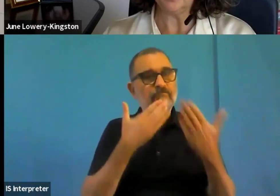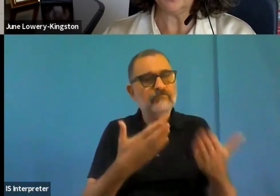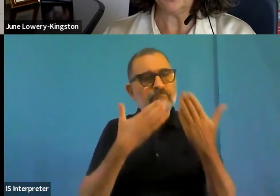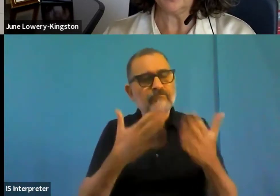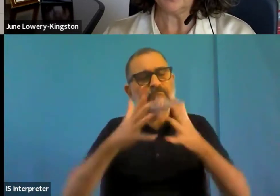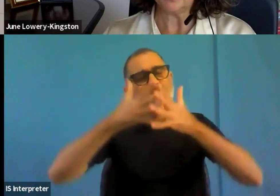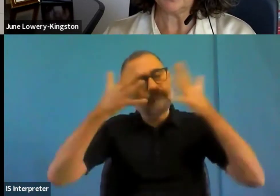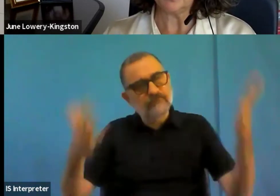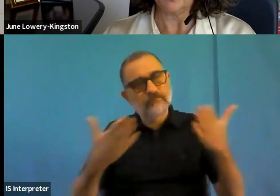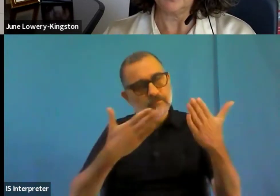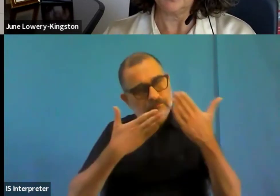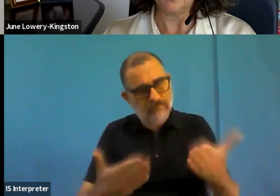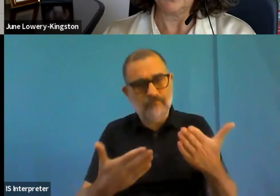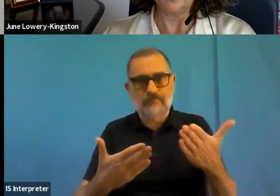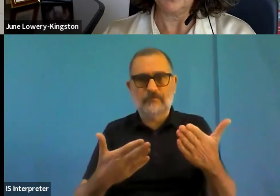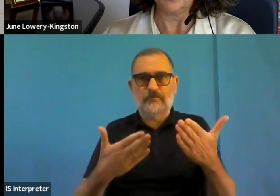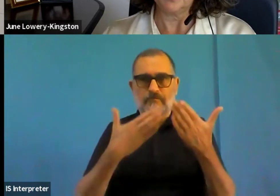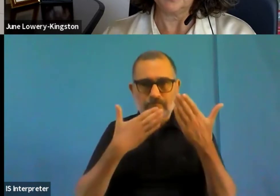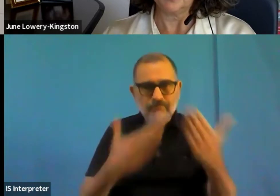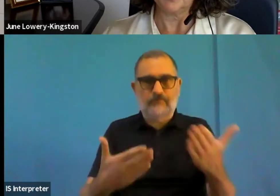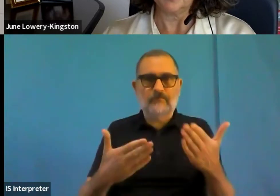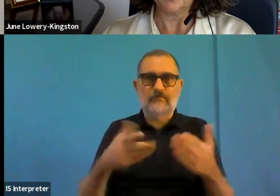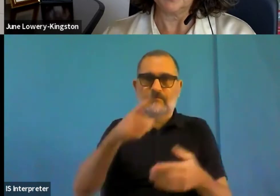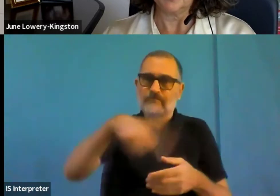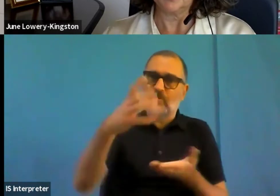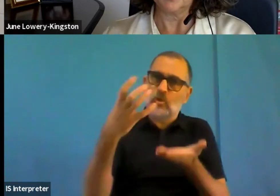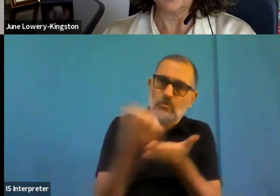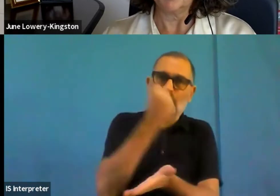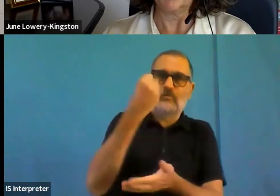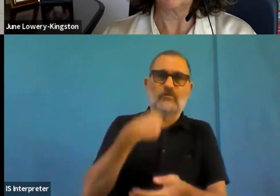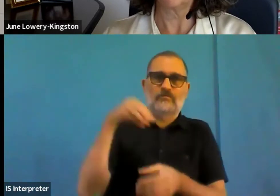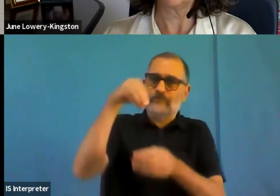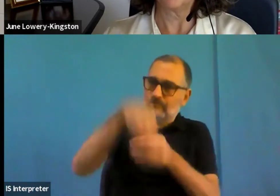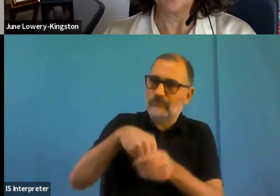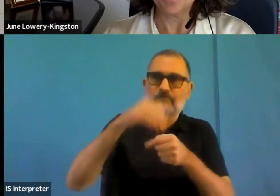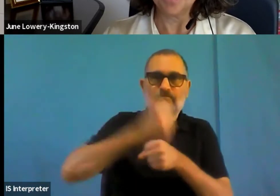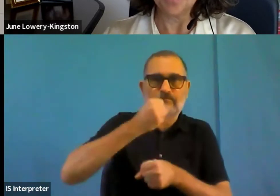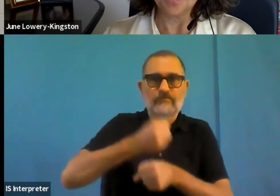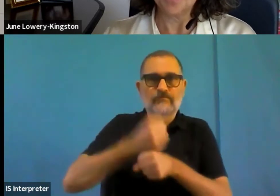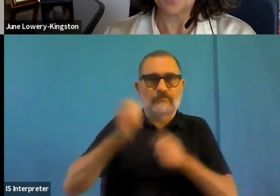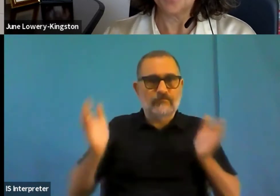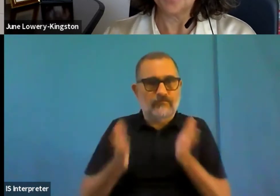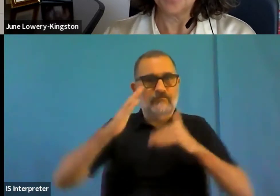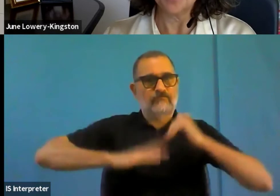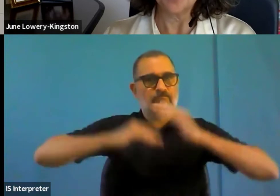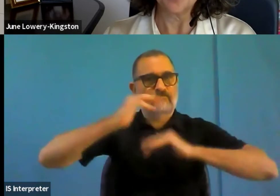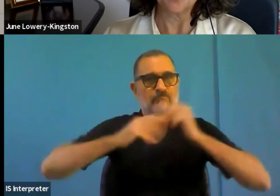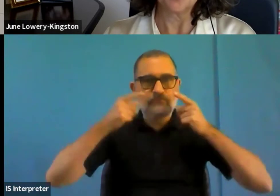the of the director and I do wish you all a very happy anniversary directed. Thank you very much.